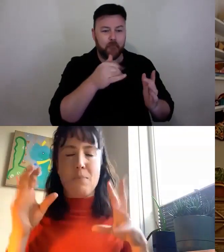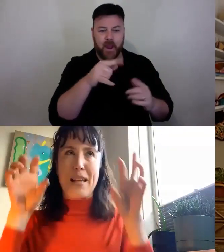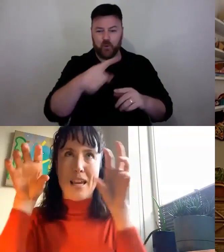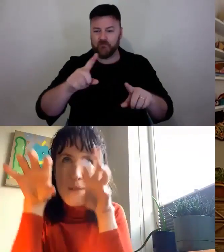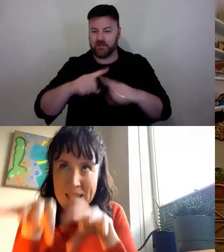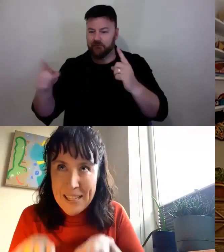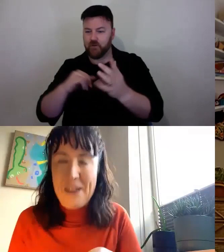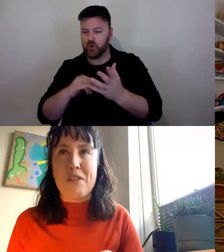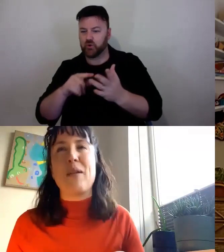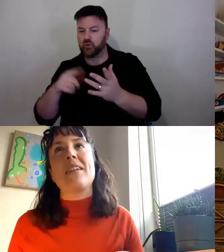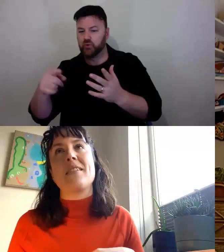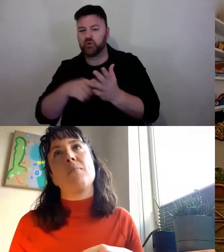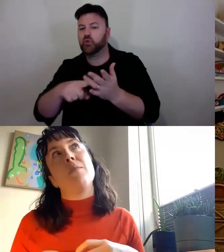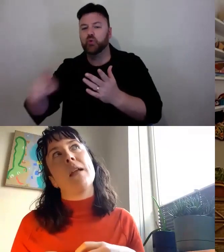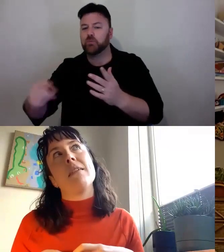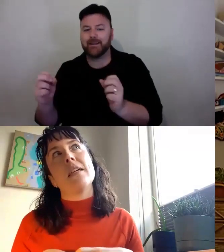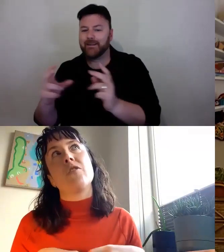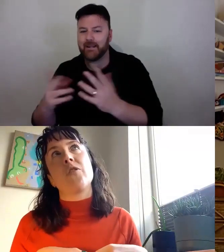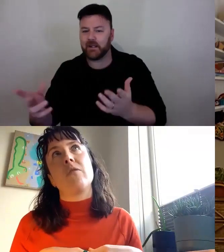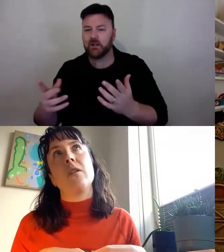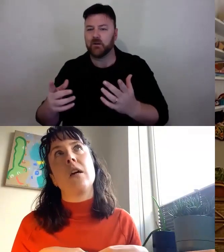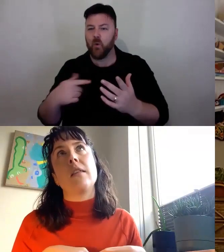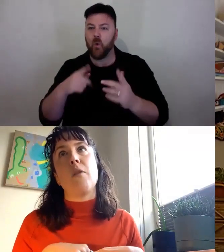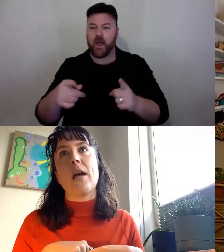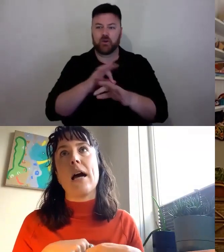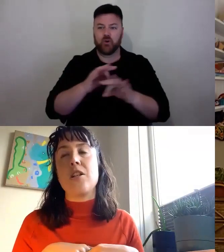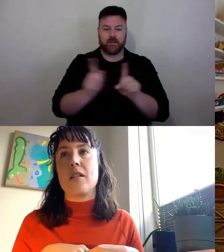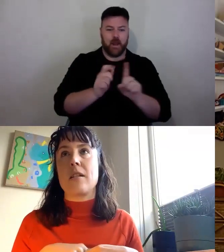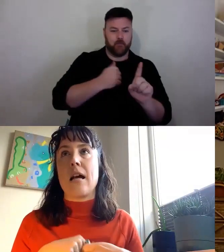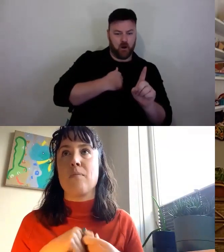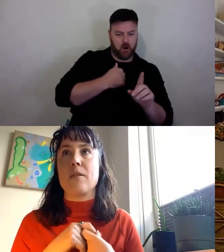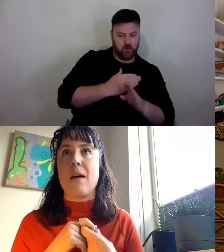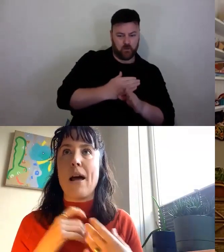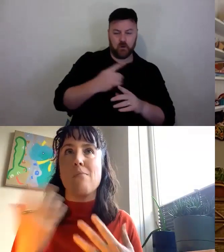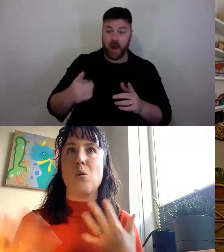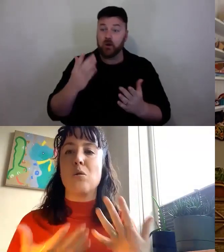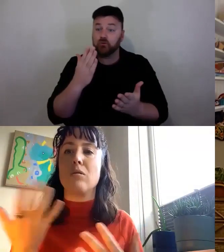to my particular area of practice, I think, but we are Some Good News